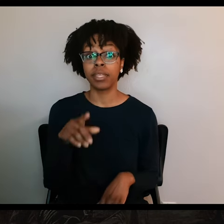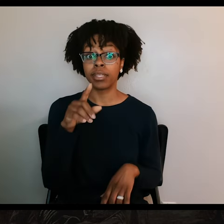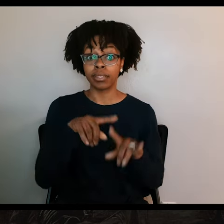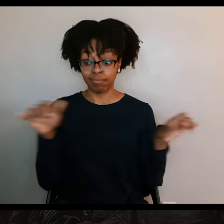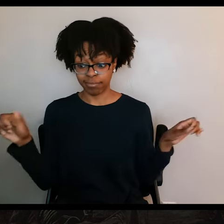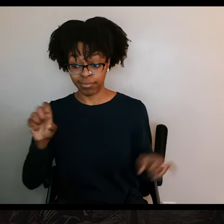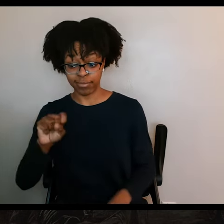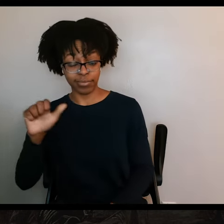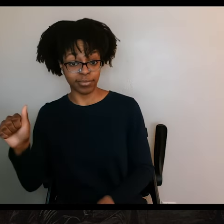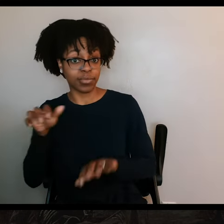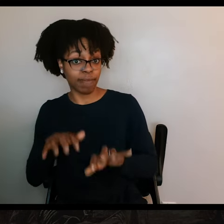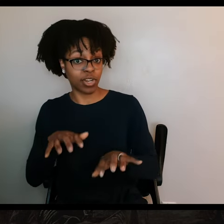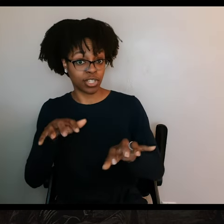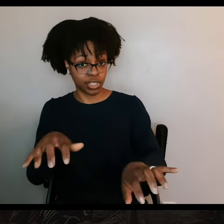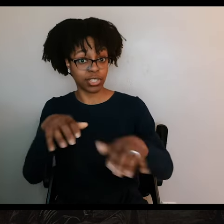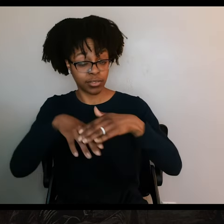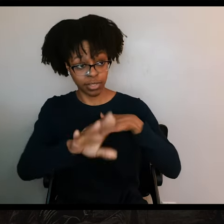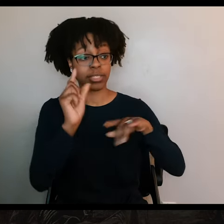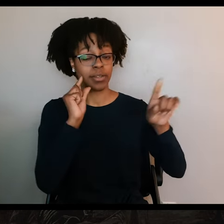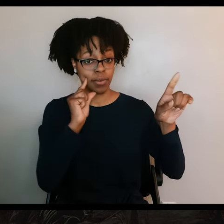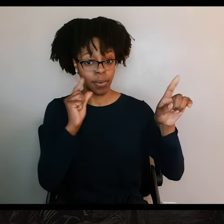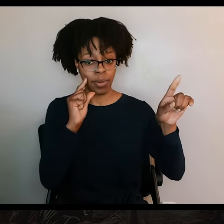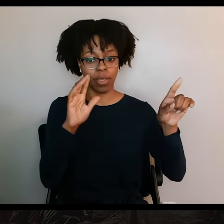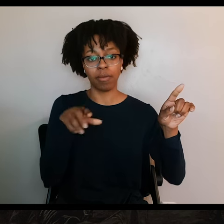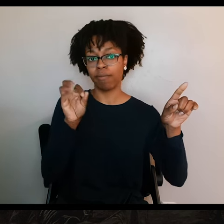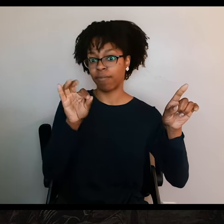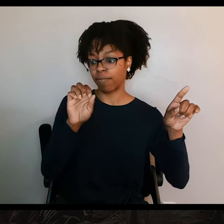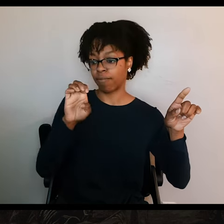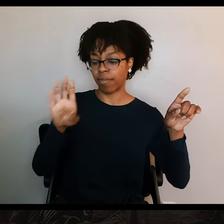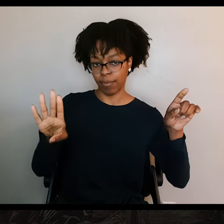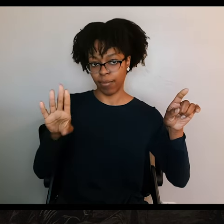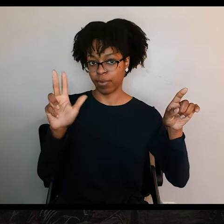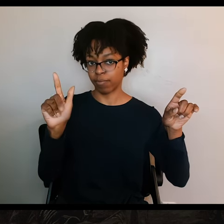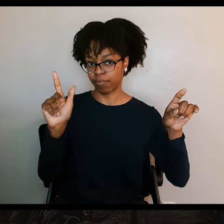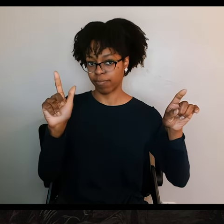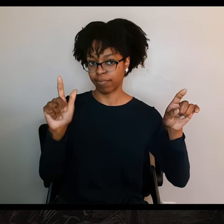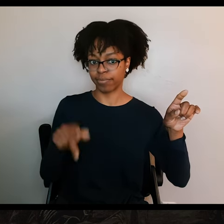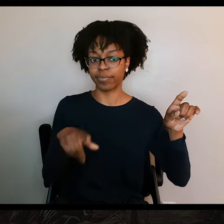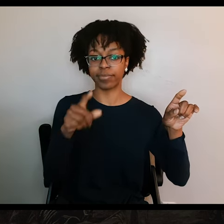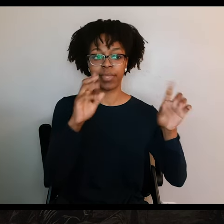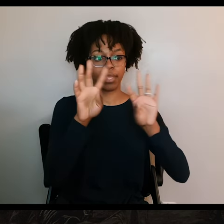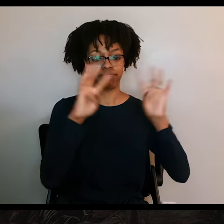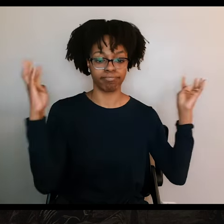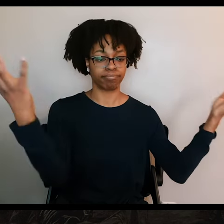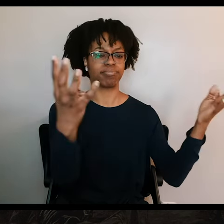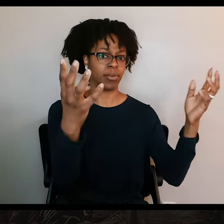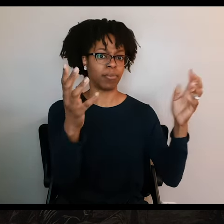into San Antonio, arriving on February 23, and immediately surrounded the Alamo. For the defenders inside-- and there were only about 200